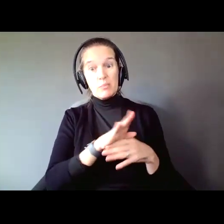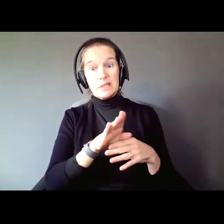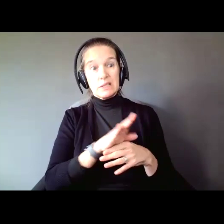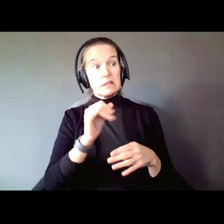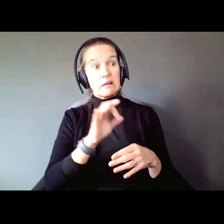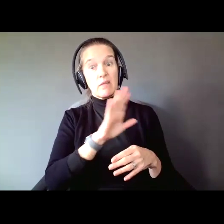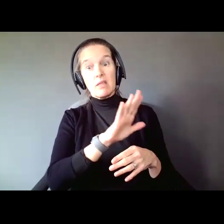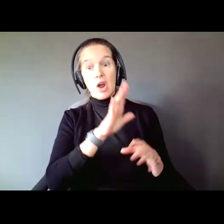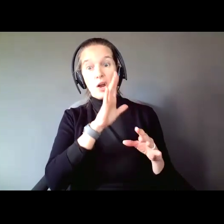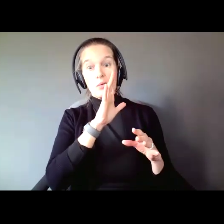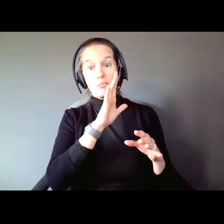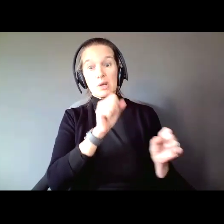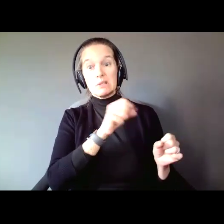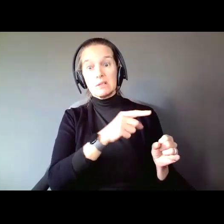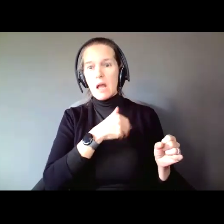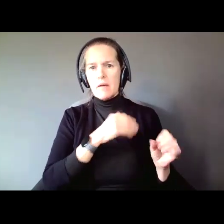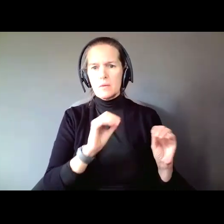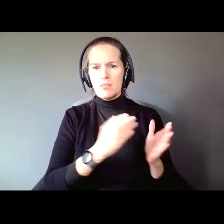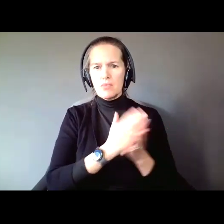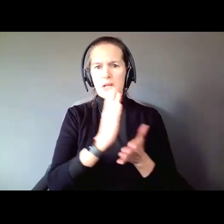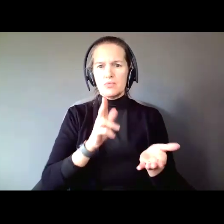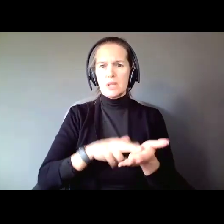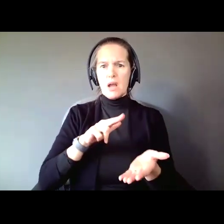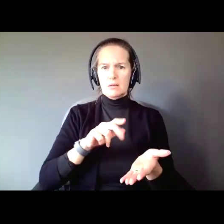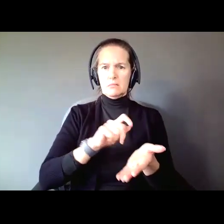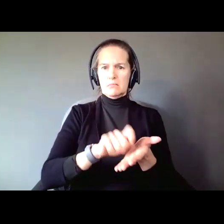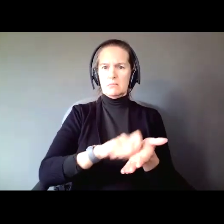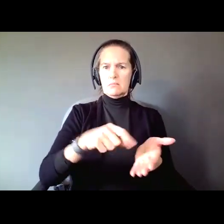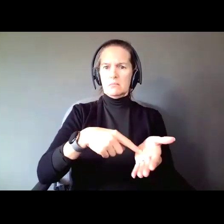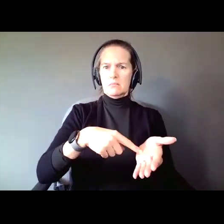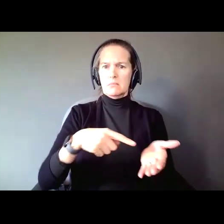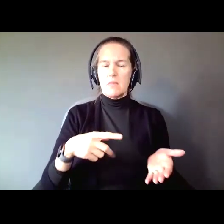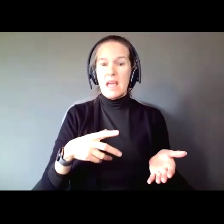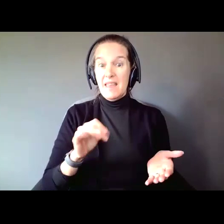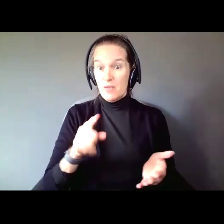had no right to sign contracts? If you were an employee, would you work for someone that doesn't